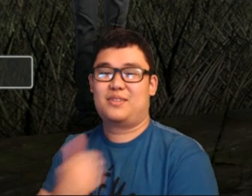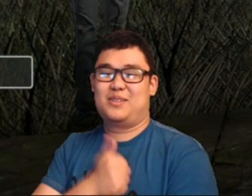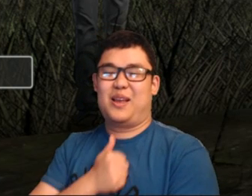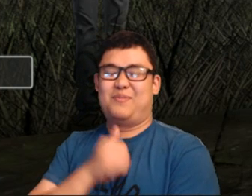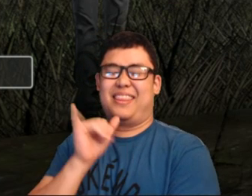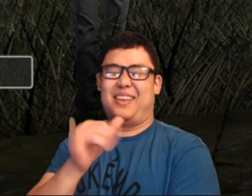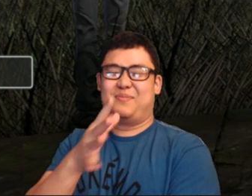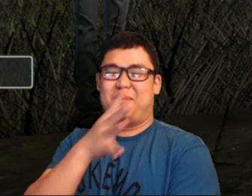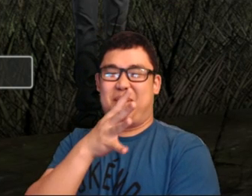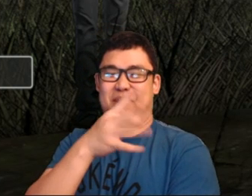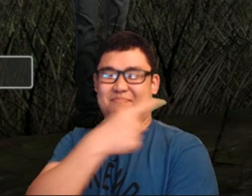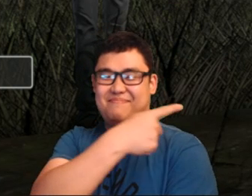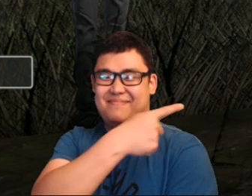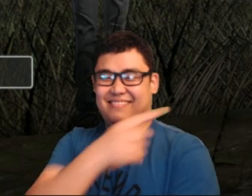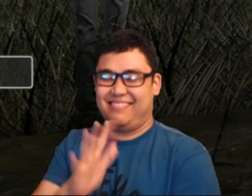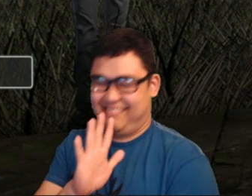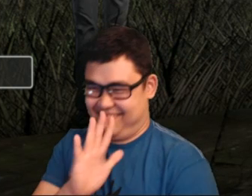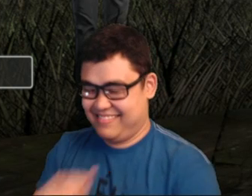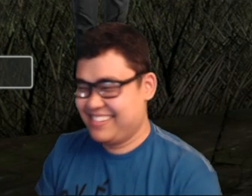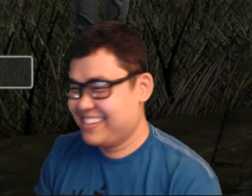Oh, sorry. That is my mom. :D